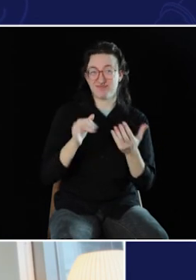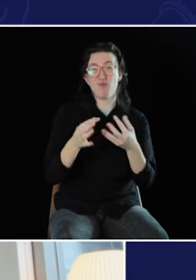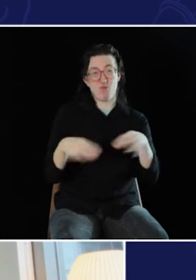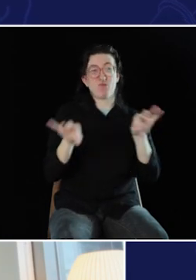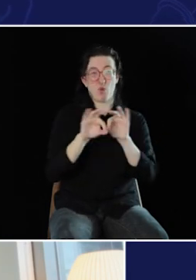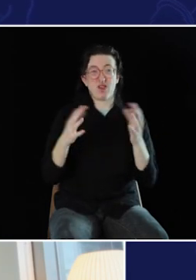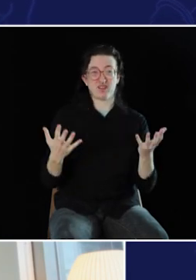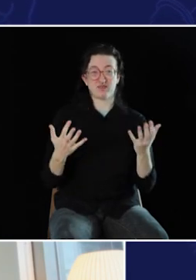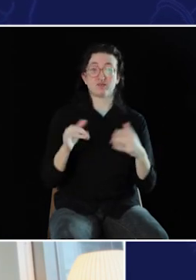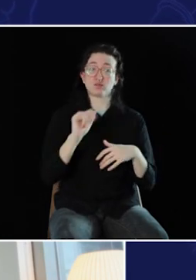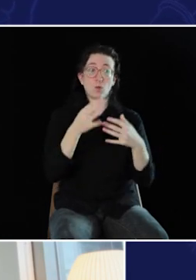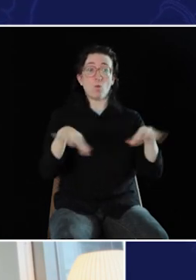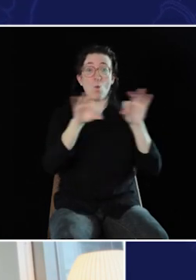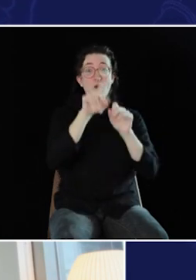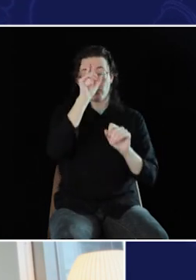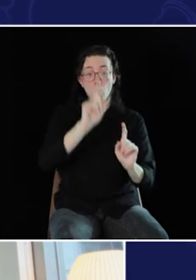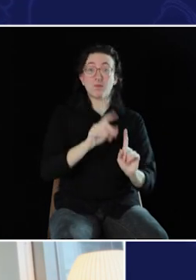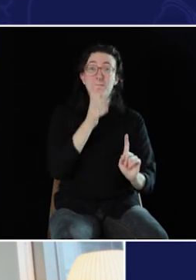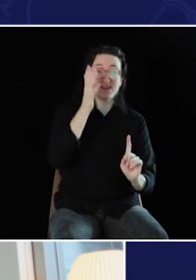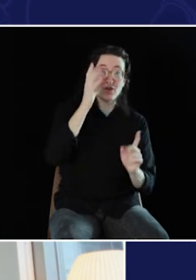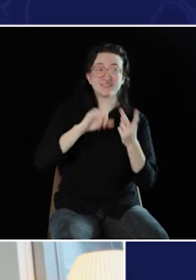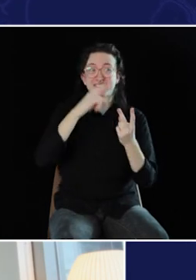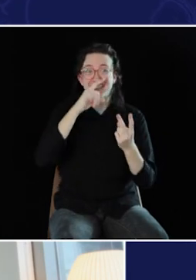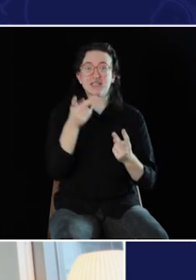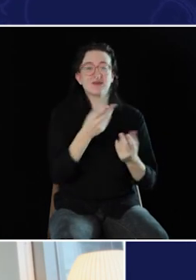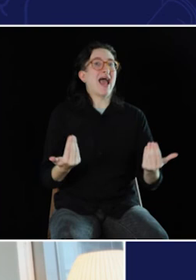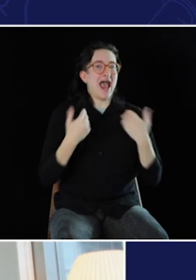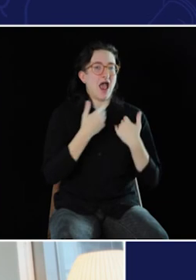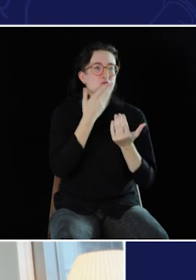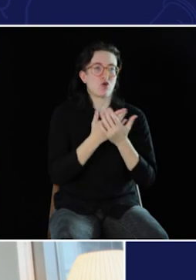parents and kids have good mentors and people to look up to,